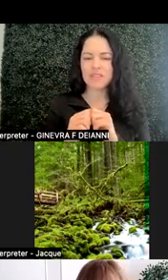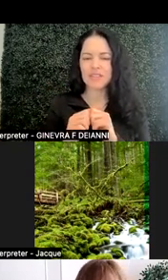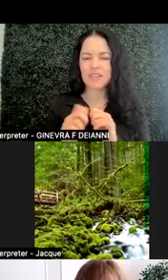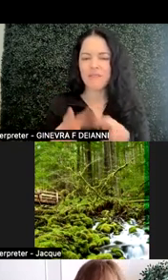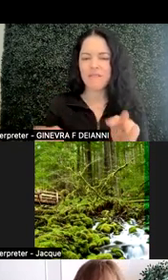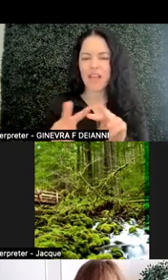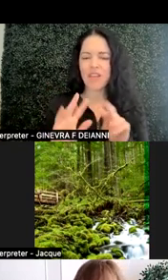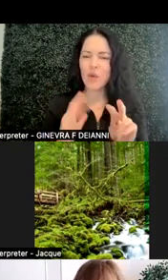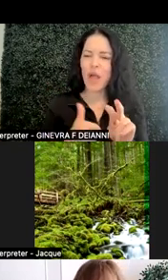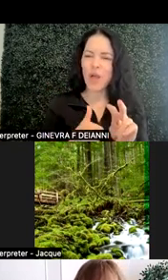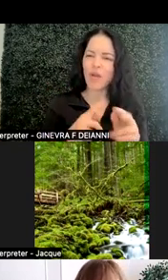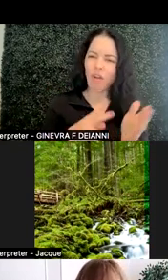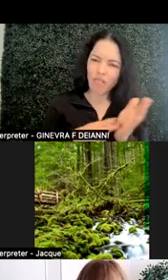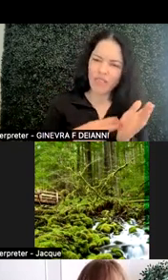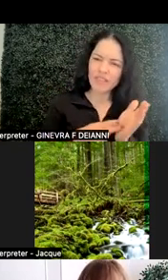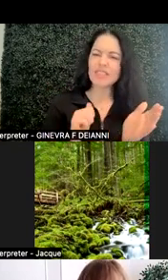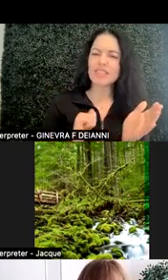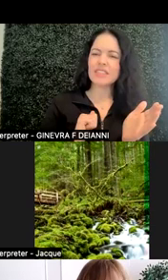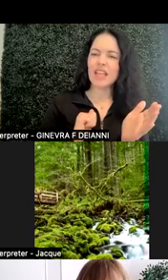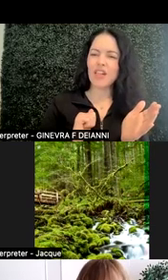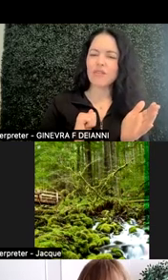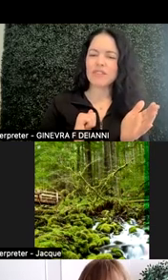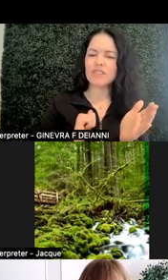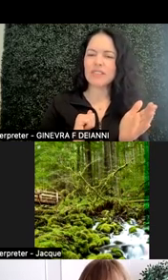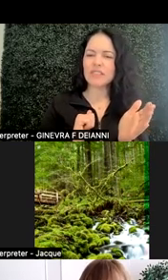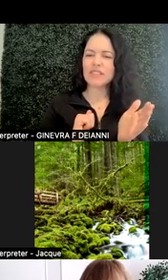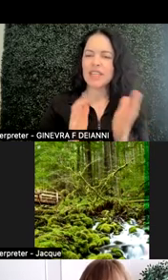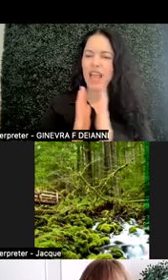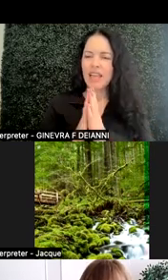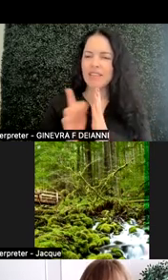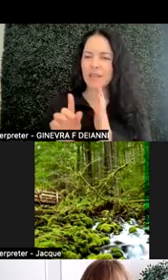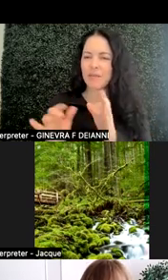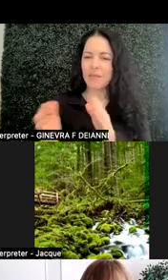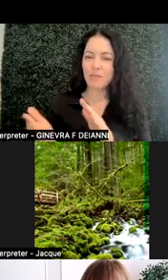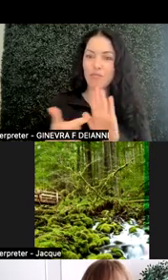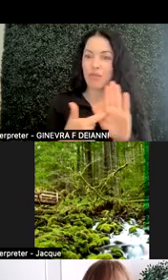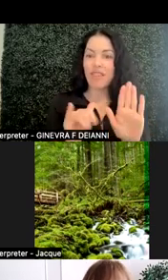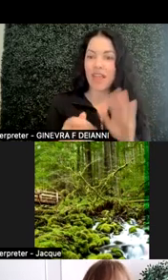to become rather than themselves to be successful in their course. Very true.